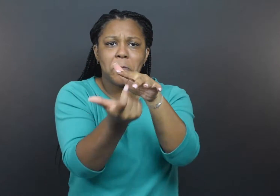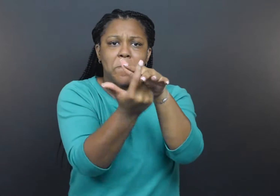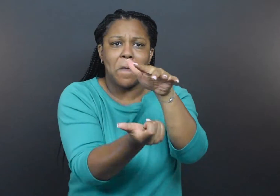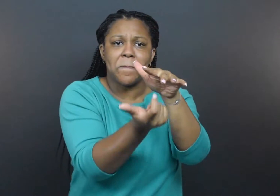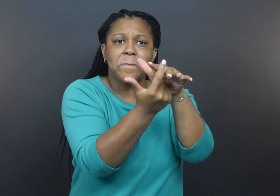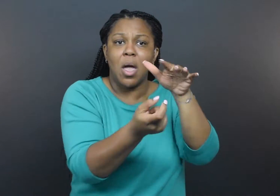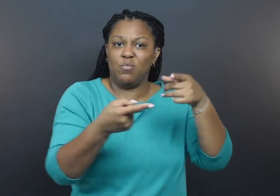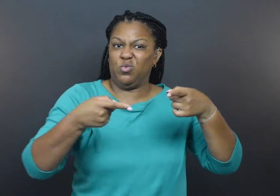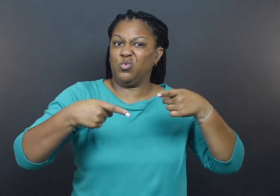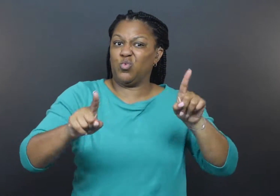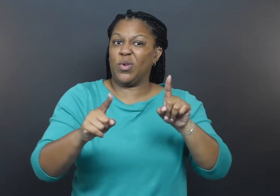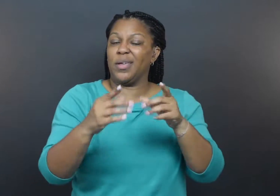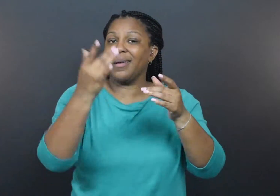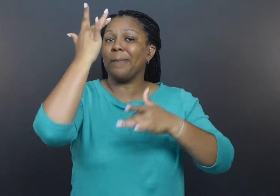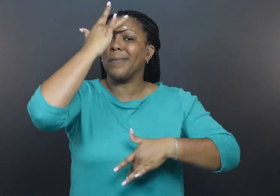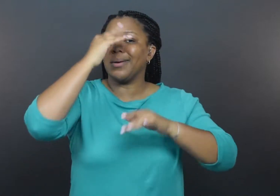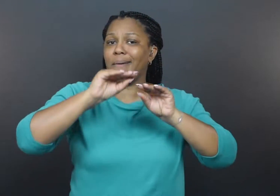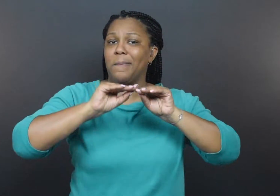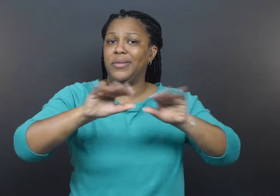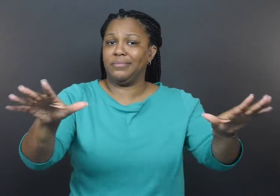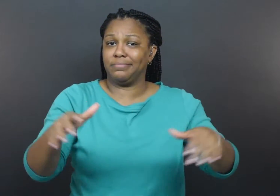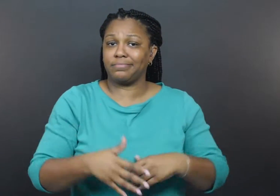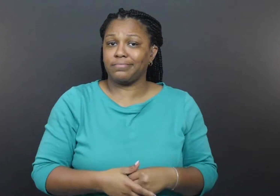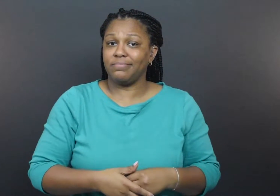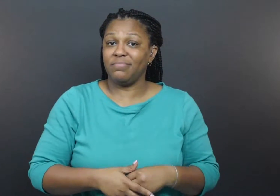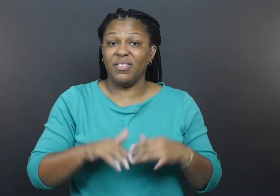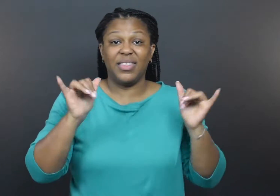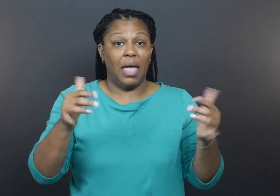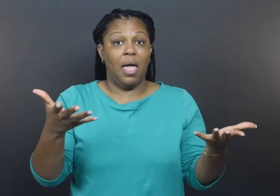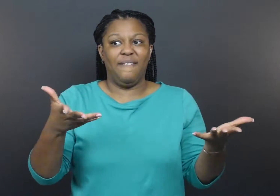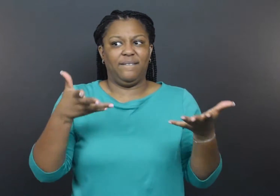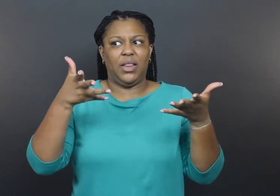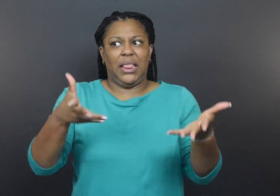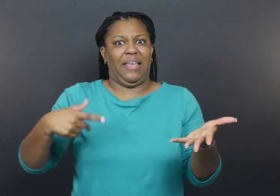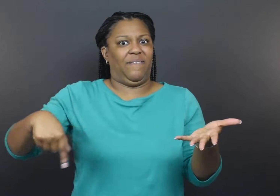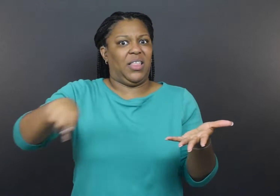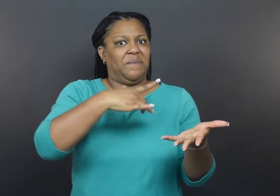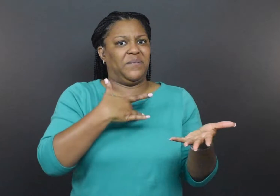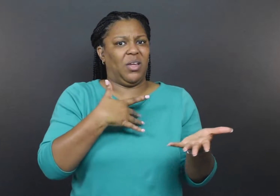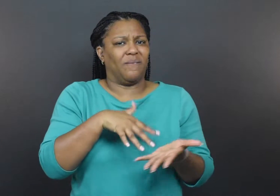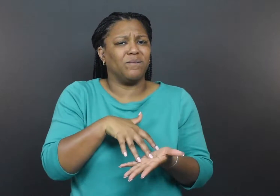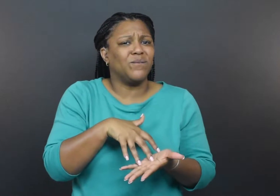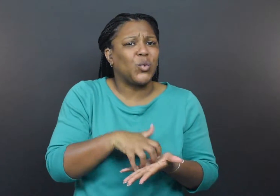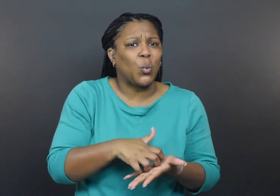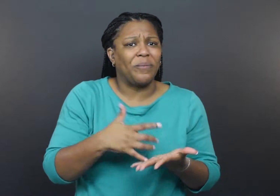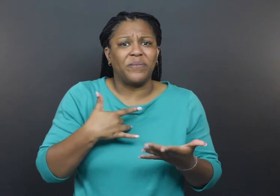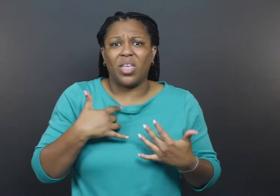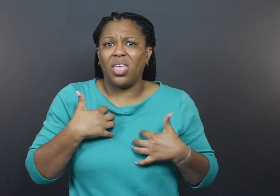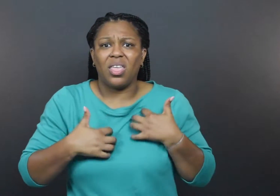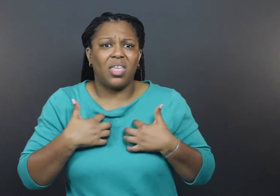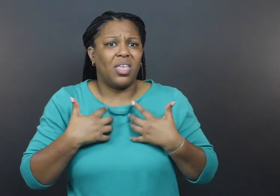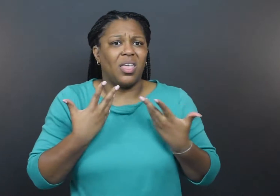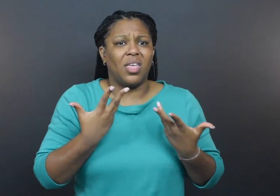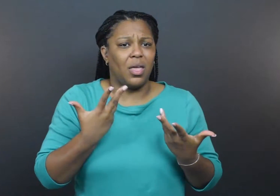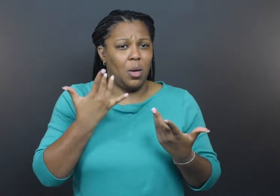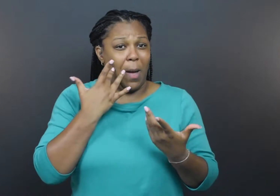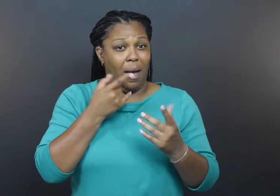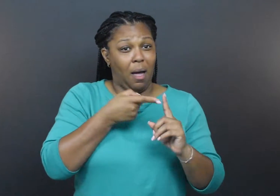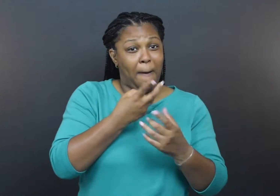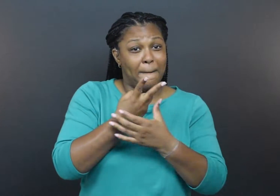leaving them vulnerable to both COVID-19 and a host of other mental and physical health issues.